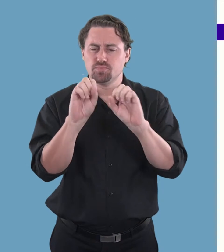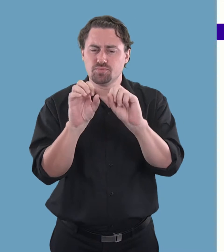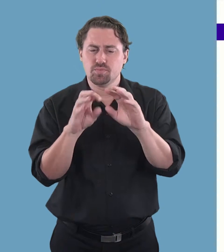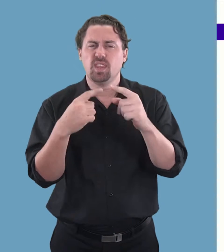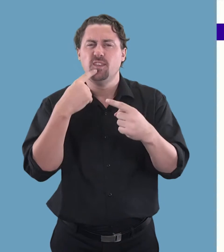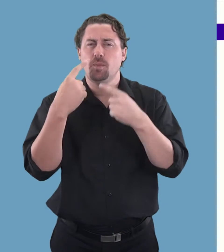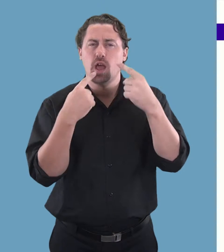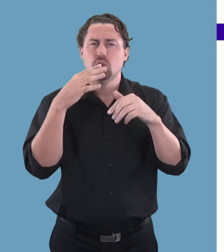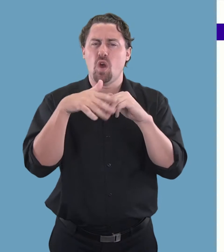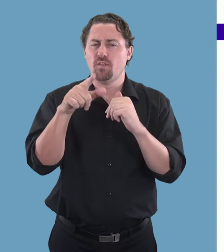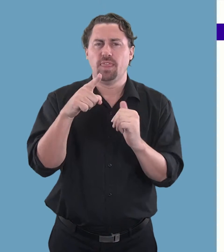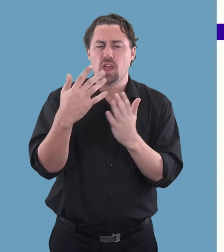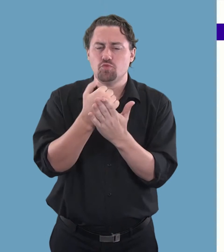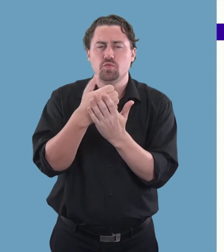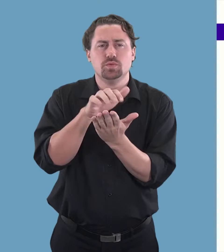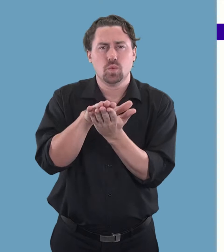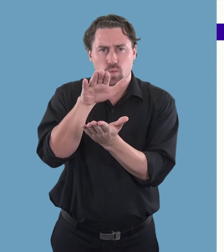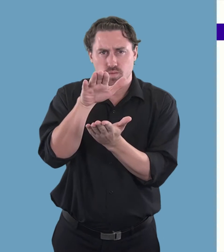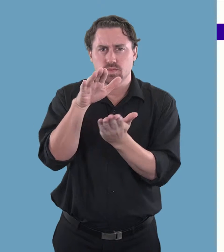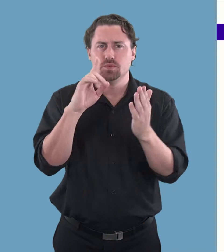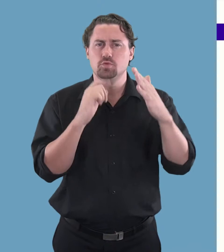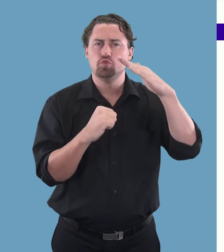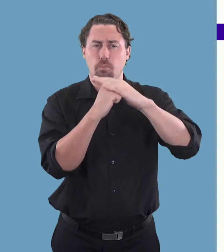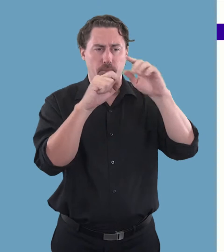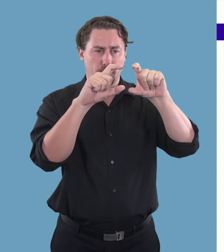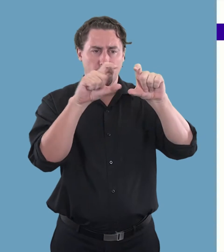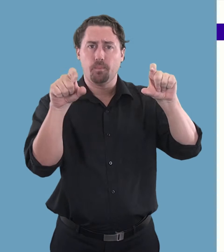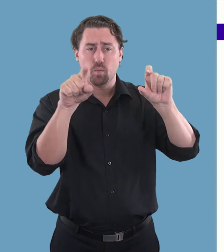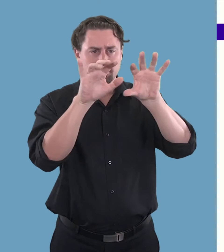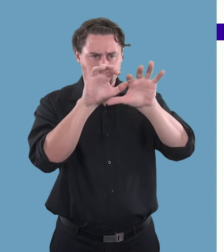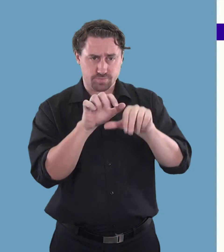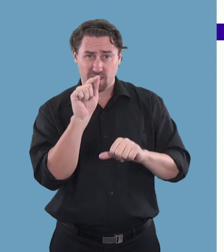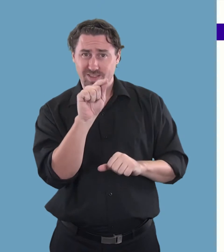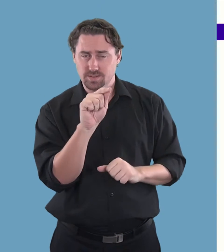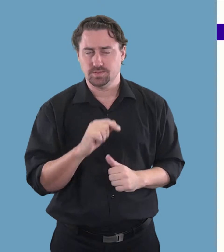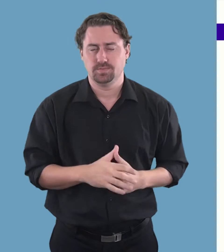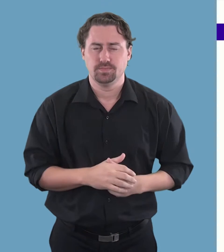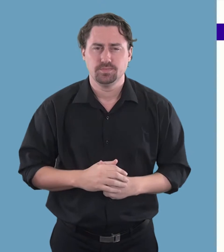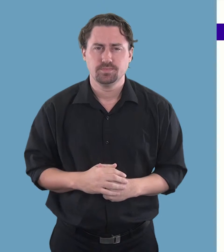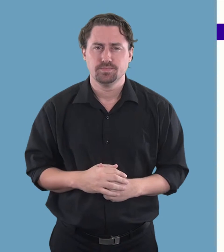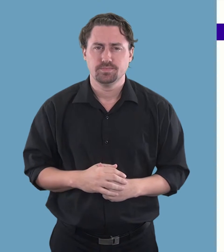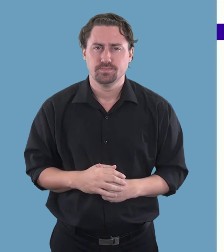4. Type information about the resource in the top field